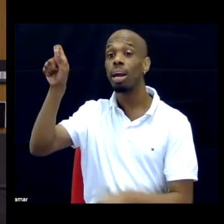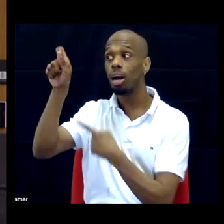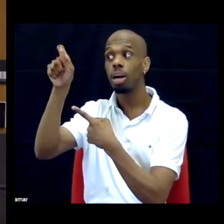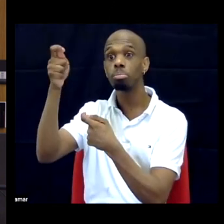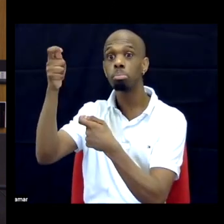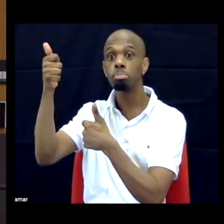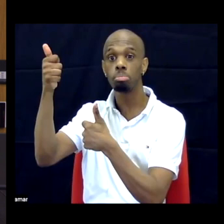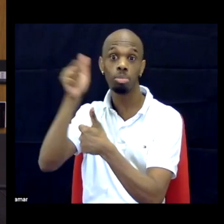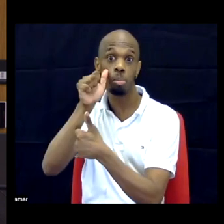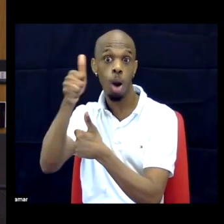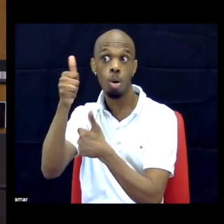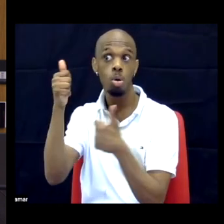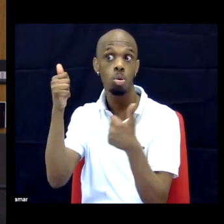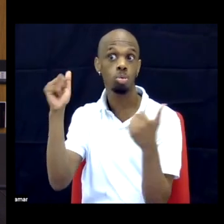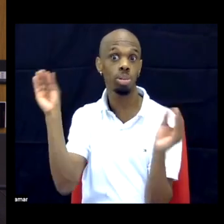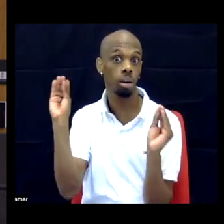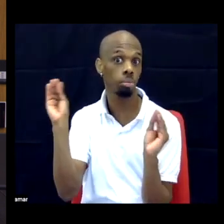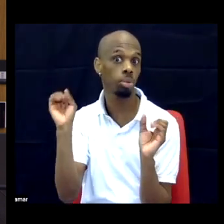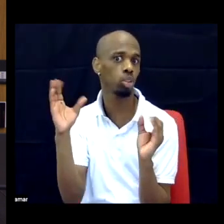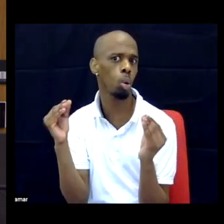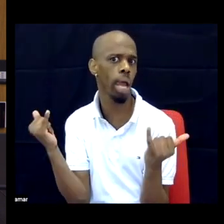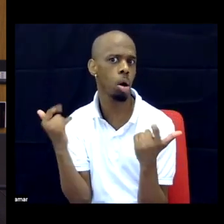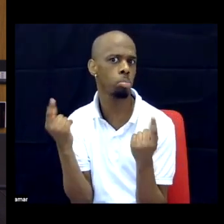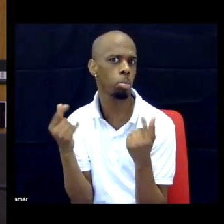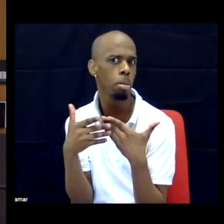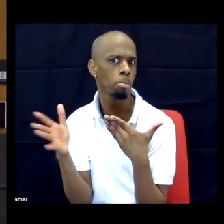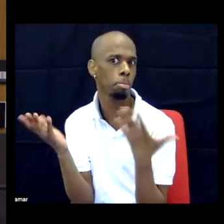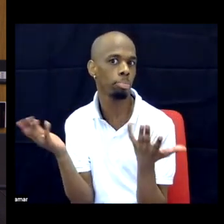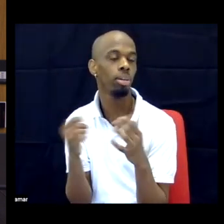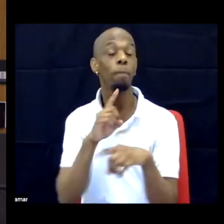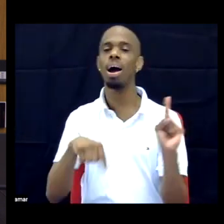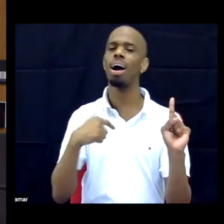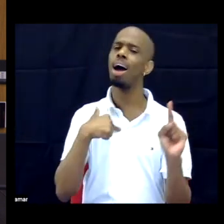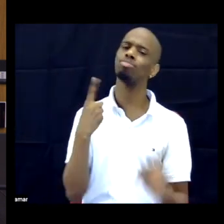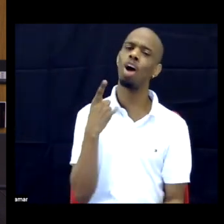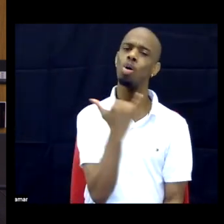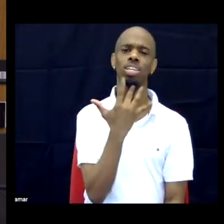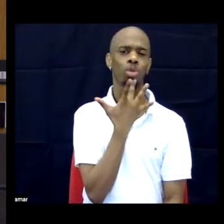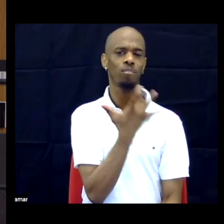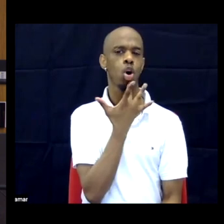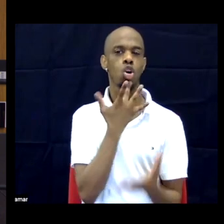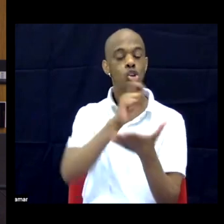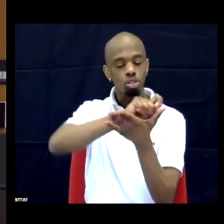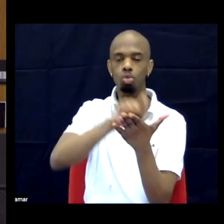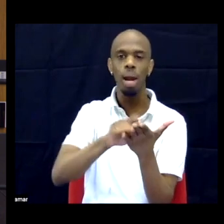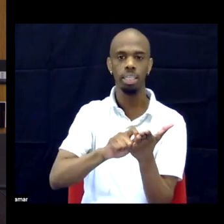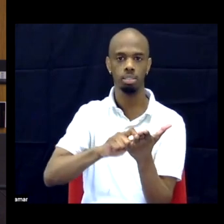Twitter has just been my preferred medium as a person who prefers writing over anything else.